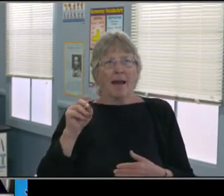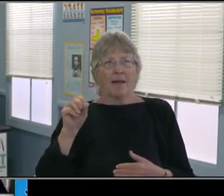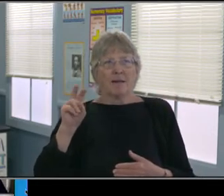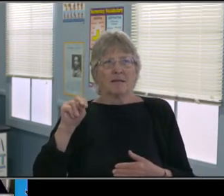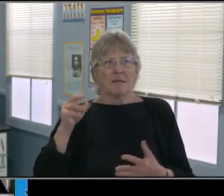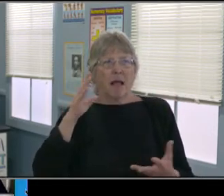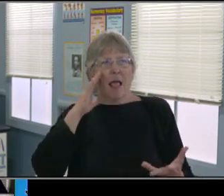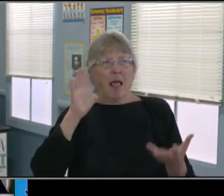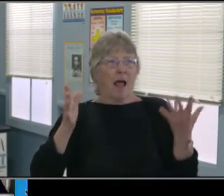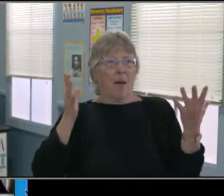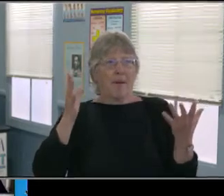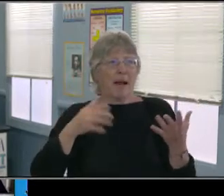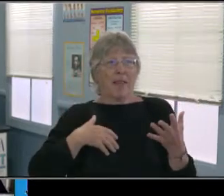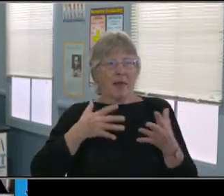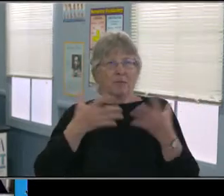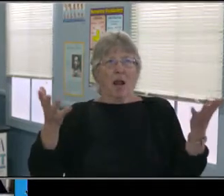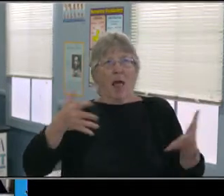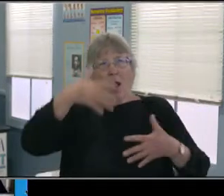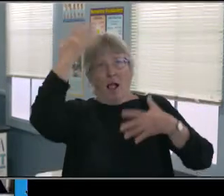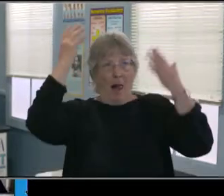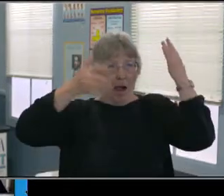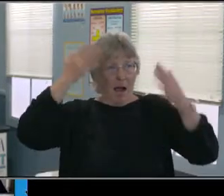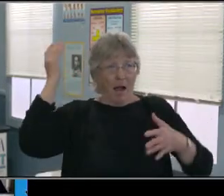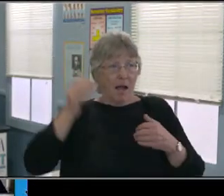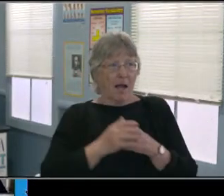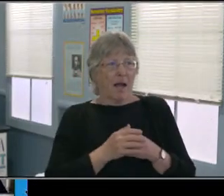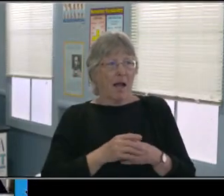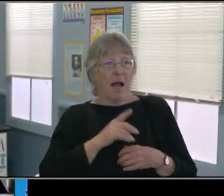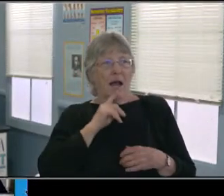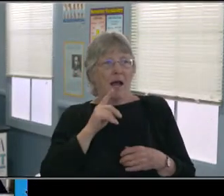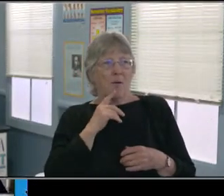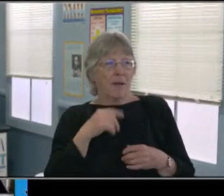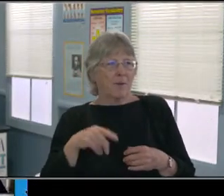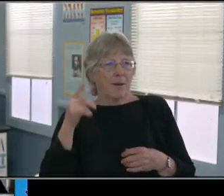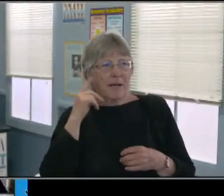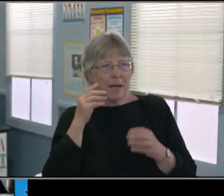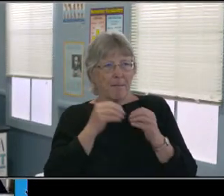but we have a little bit of a few moments for questions and any shout outs or good news